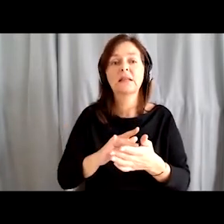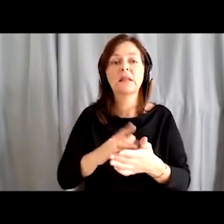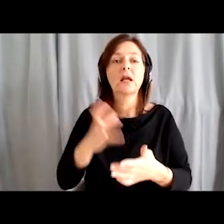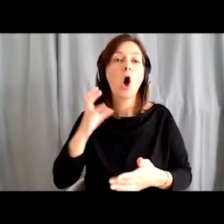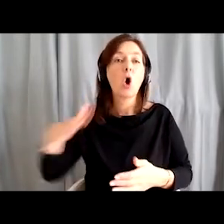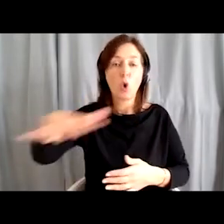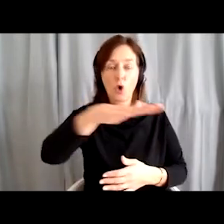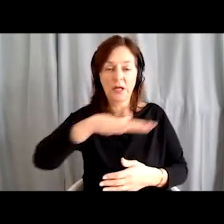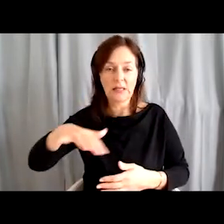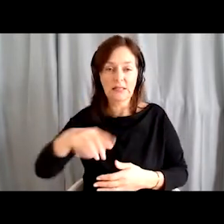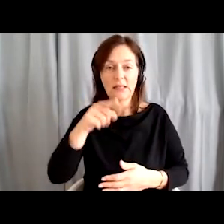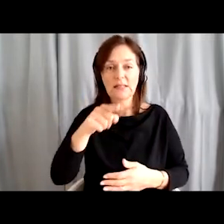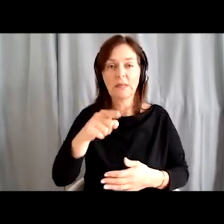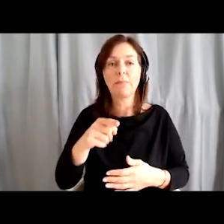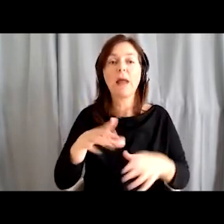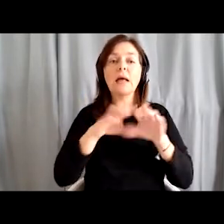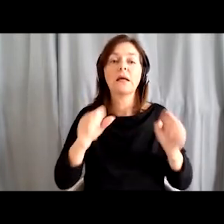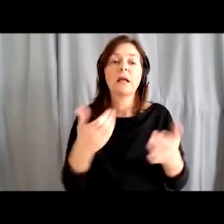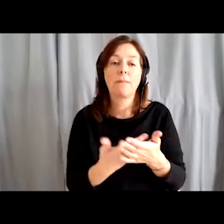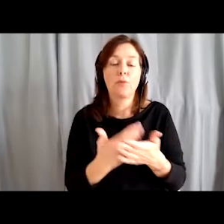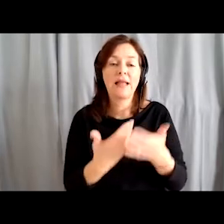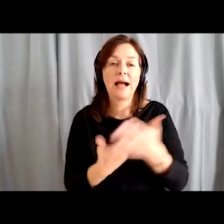of the intergenerational integration programme